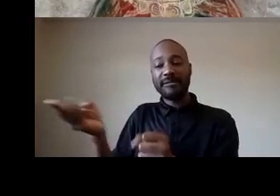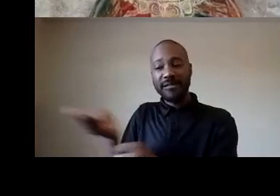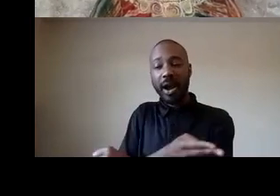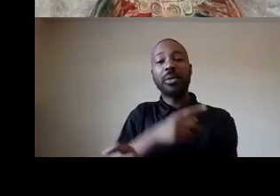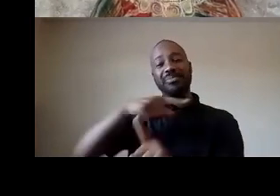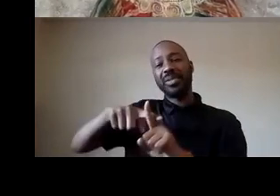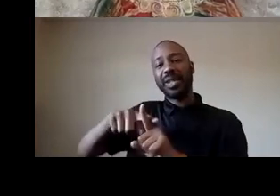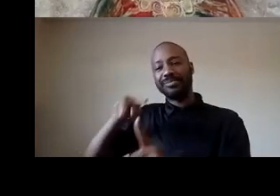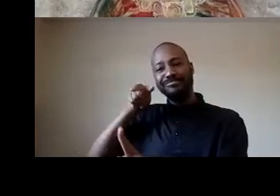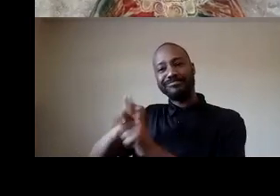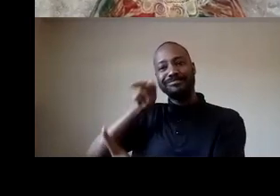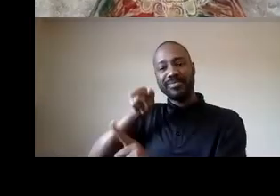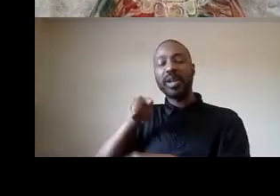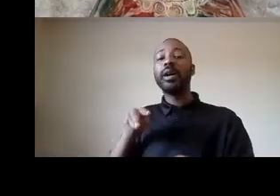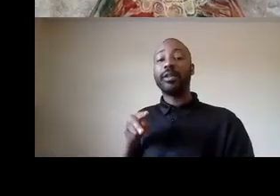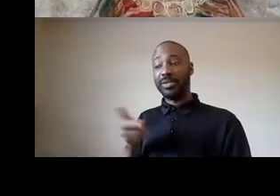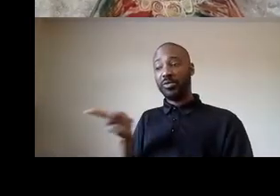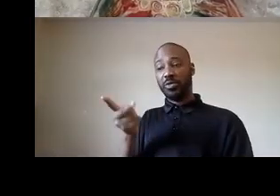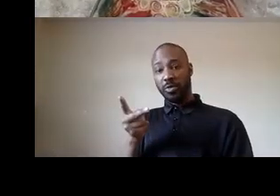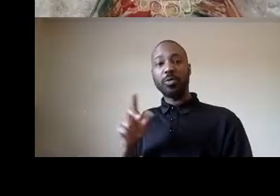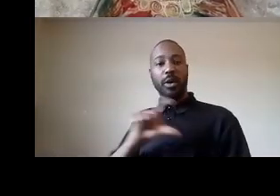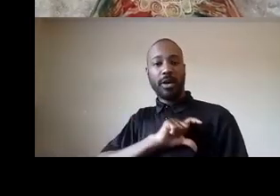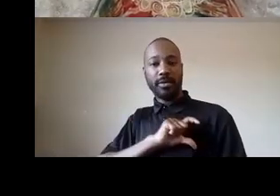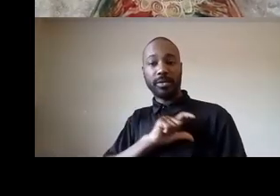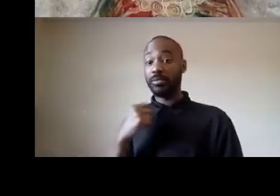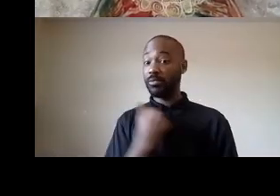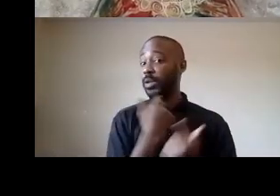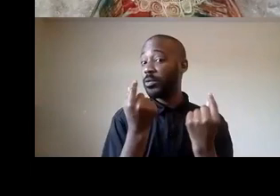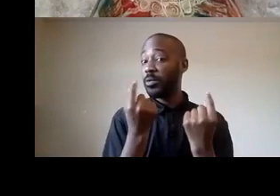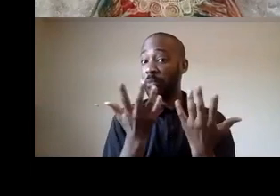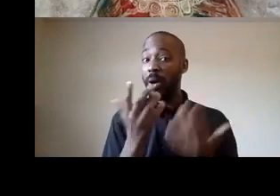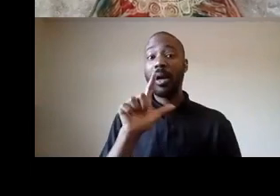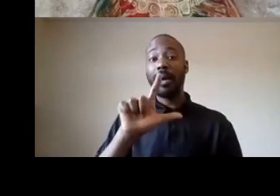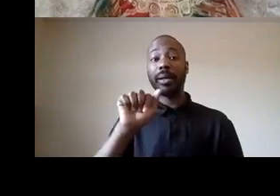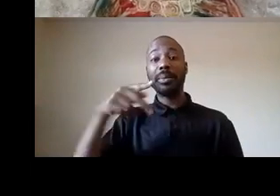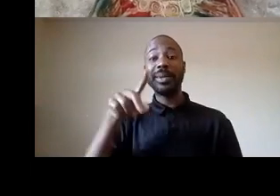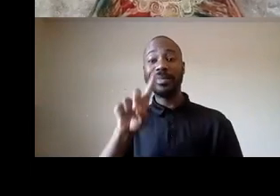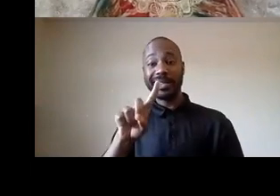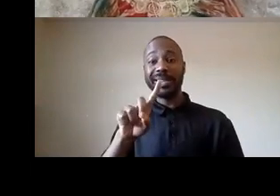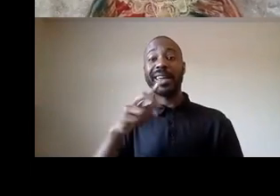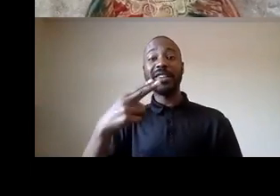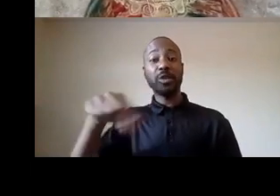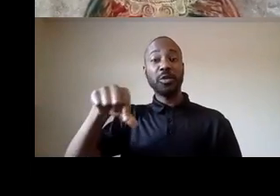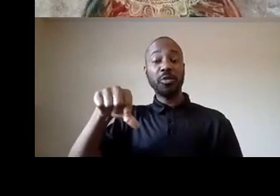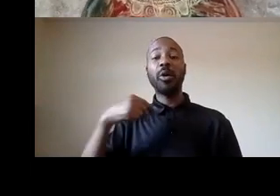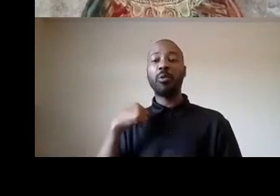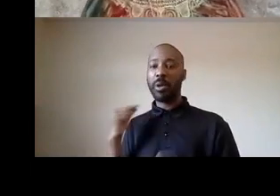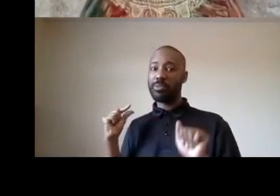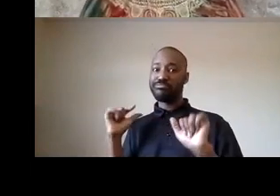officers we occupied the front of lapd headquarters for 18 days it was the coldest winter ever in los